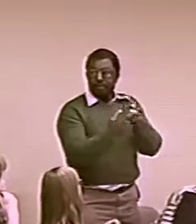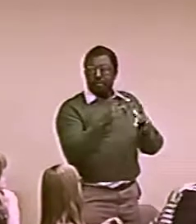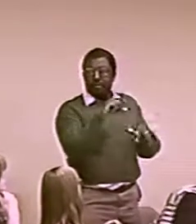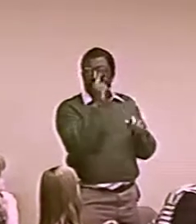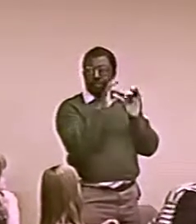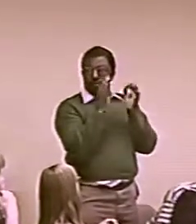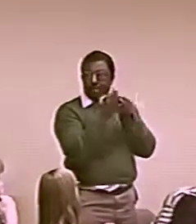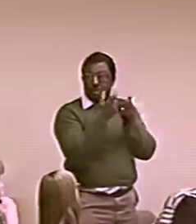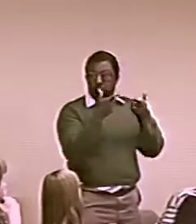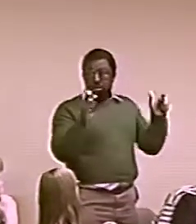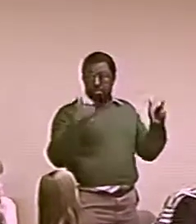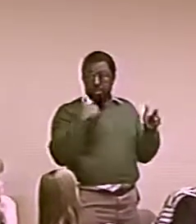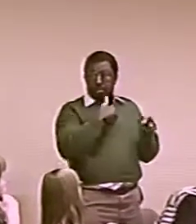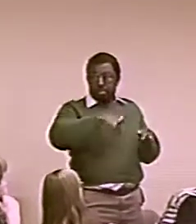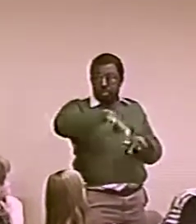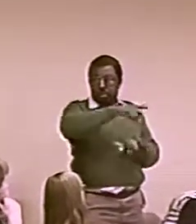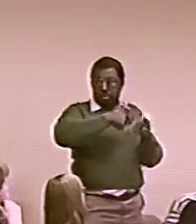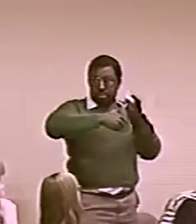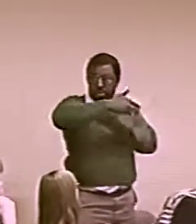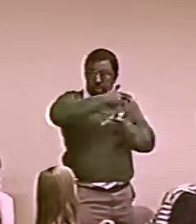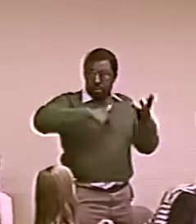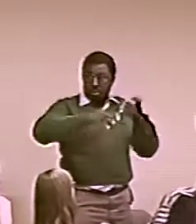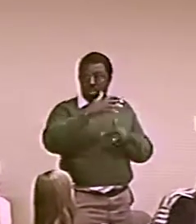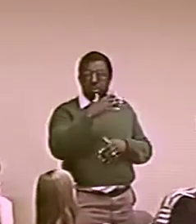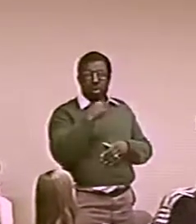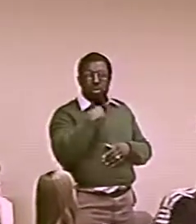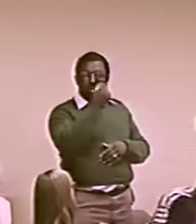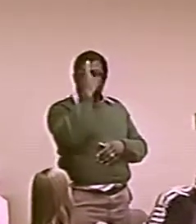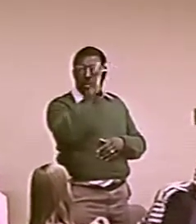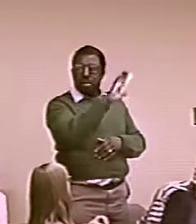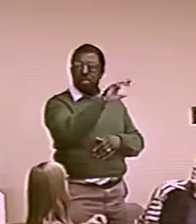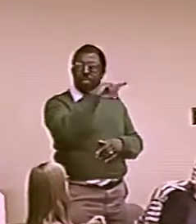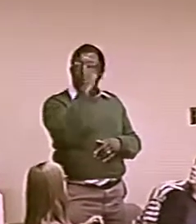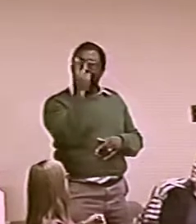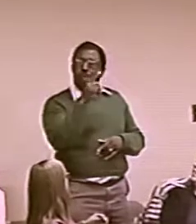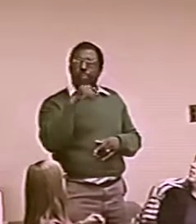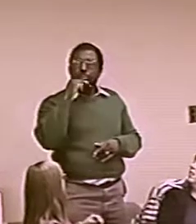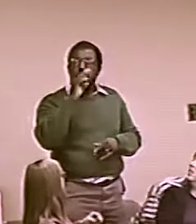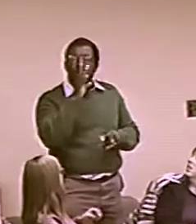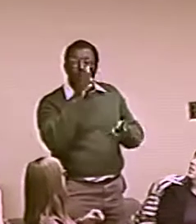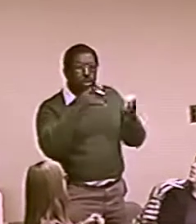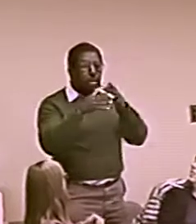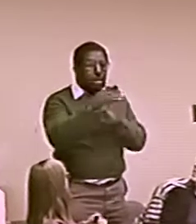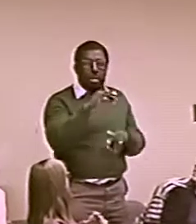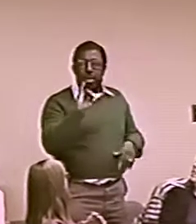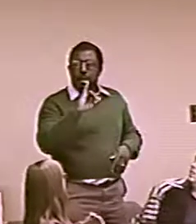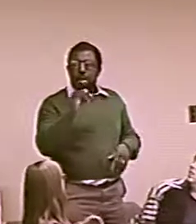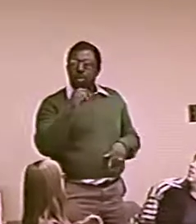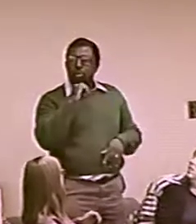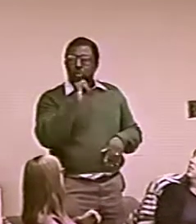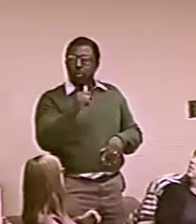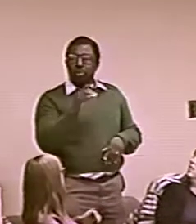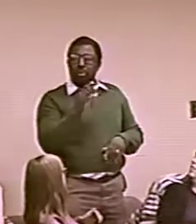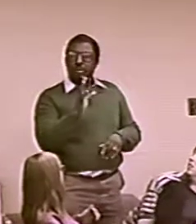SO WE'RE NEIGHBORS, TOO, TO OTHER BLACK PEOPLE, AND THERE'S A LOT OF BLACK DEAF ADVOCATES NEAR ME.